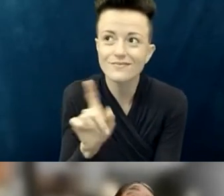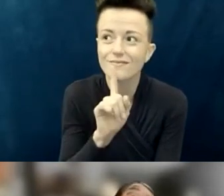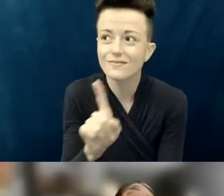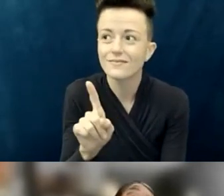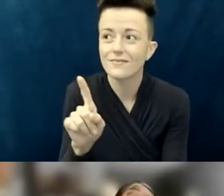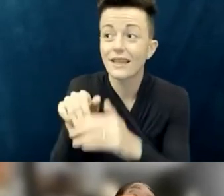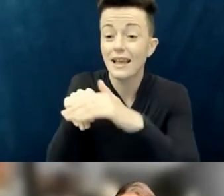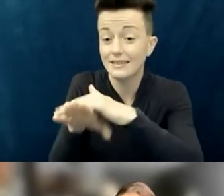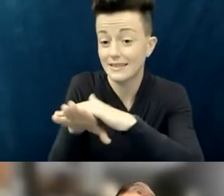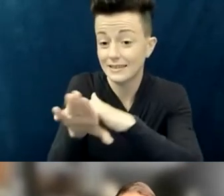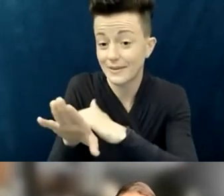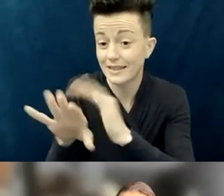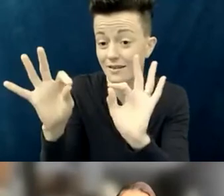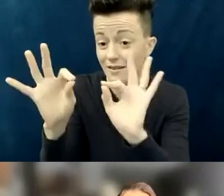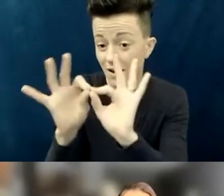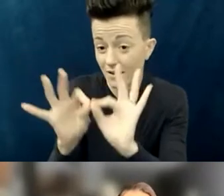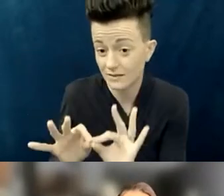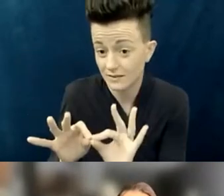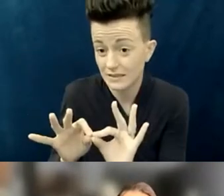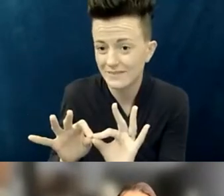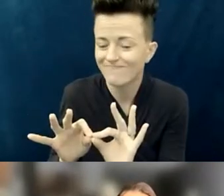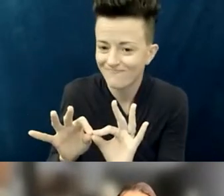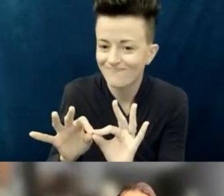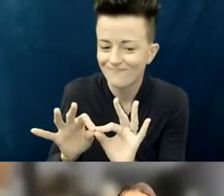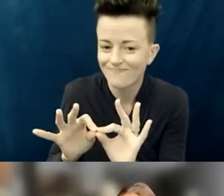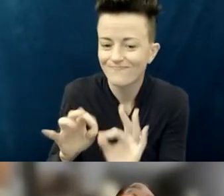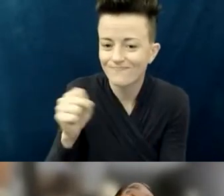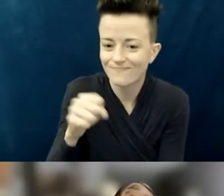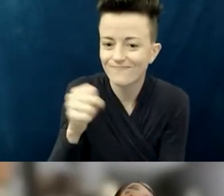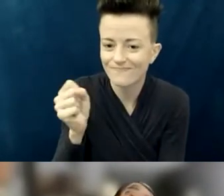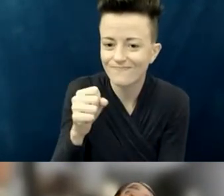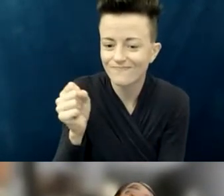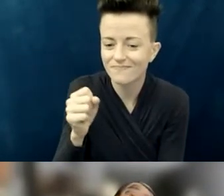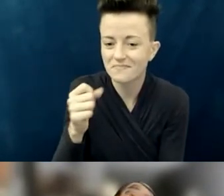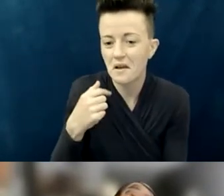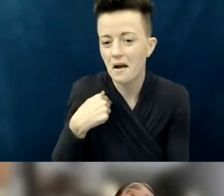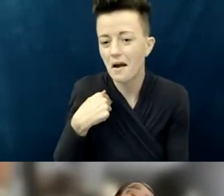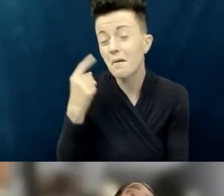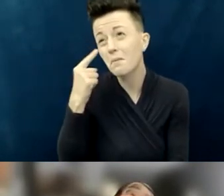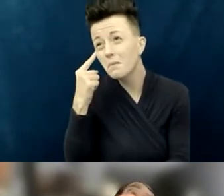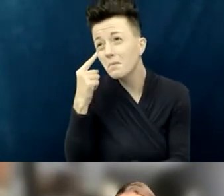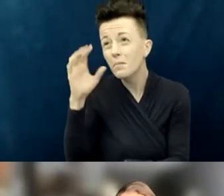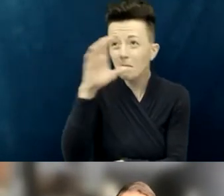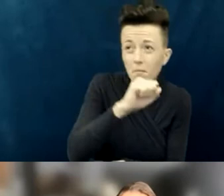are much greater than what I initially had hoped or could even imagine.